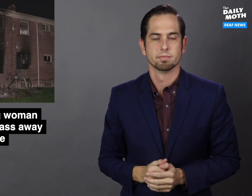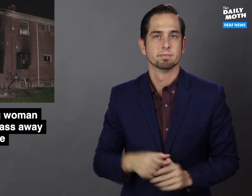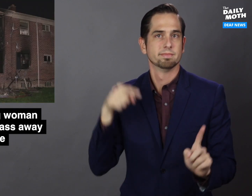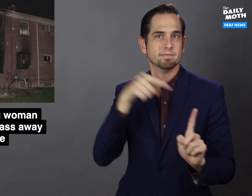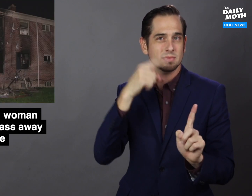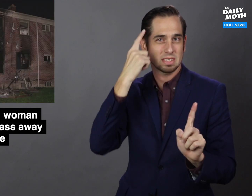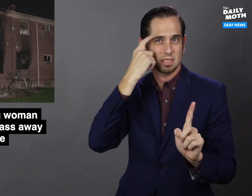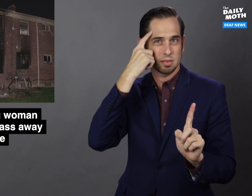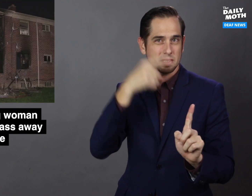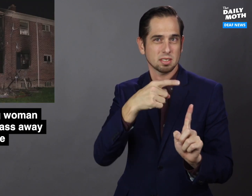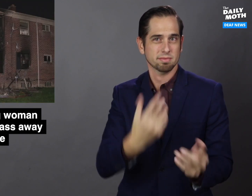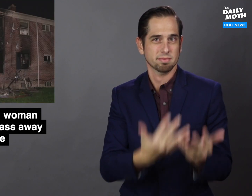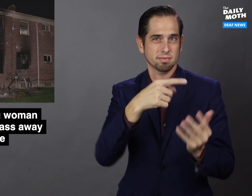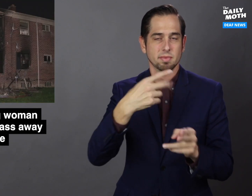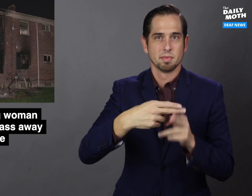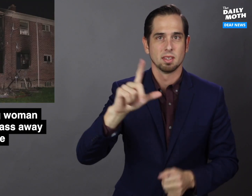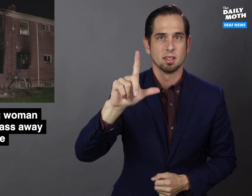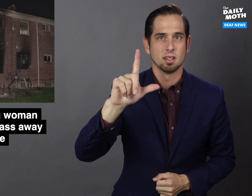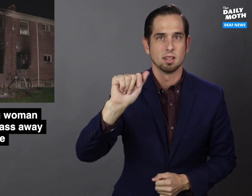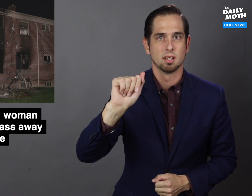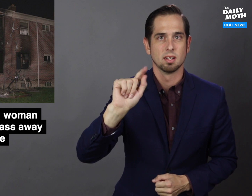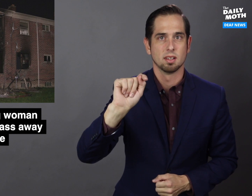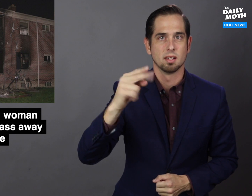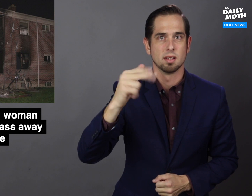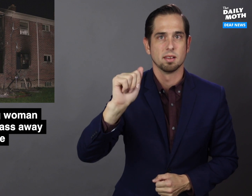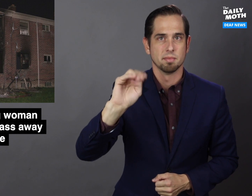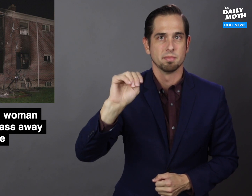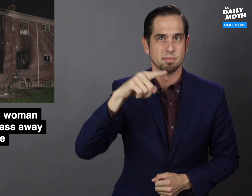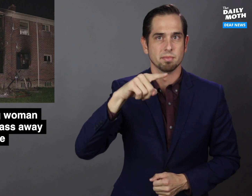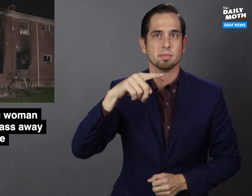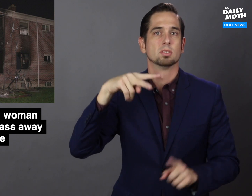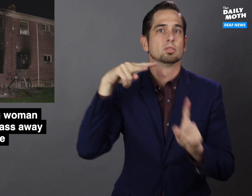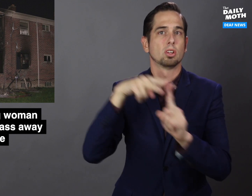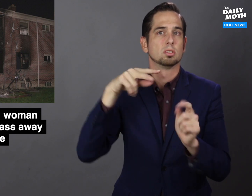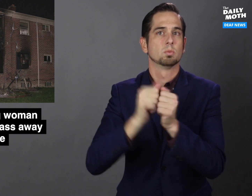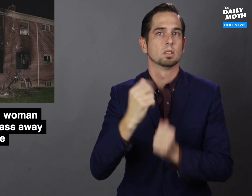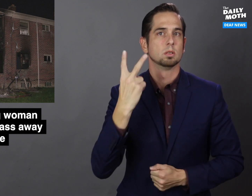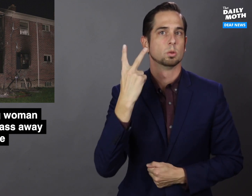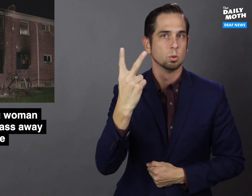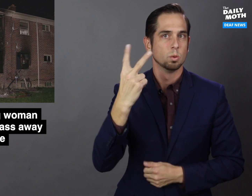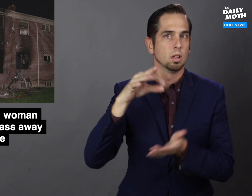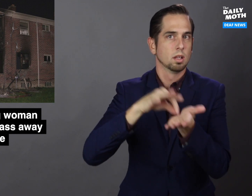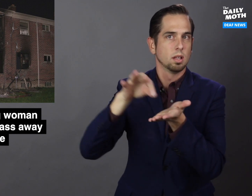The suspect Latham was charged with two counts of